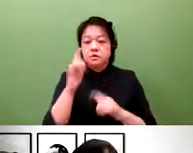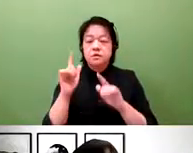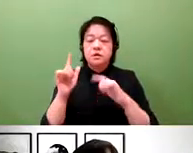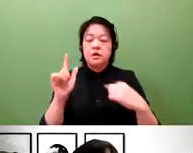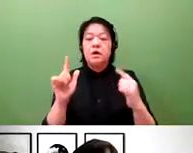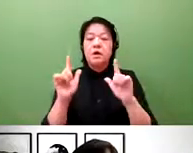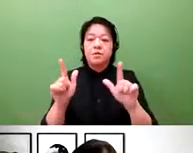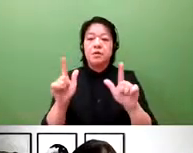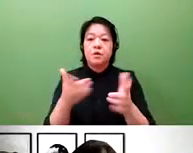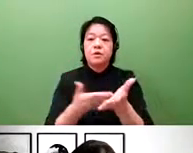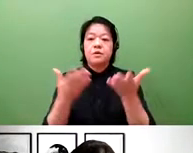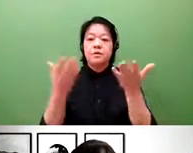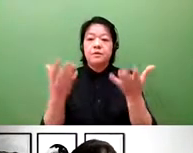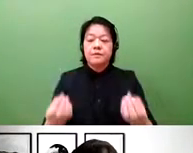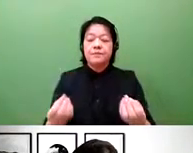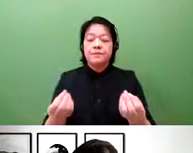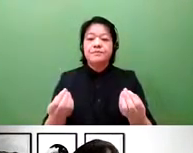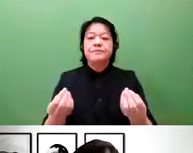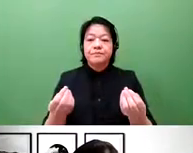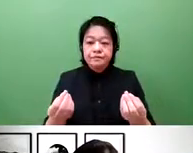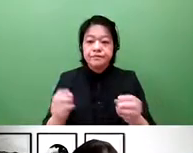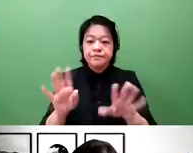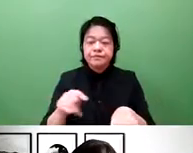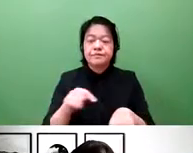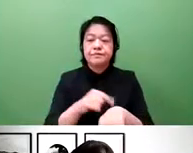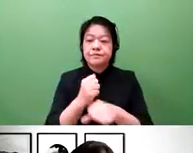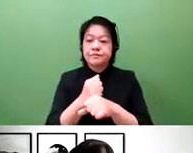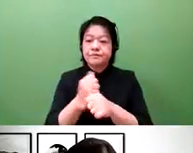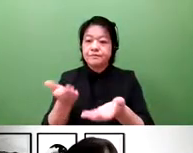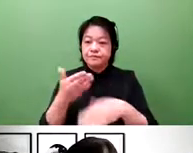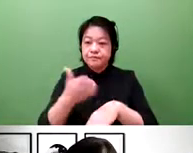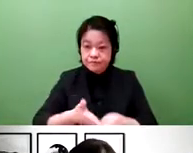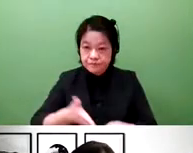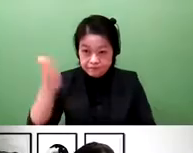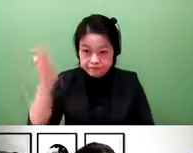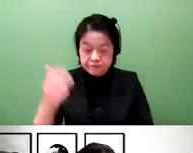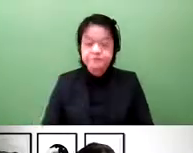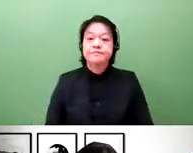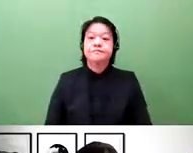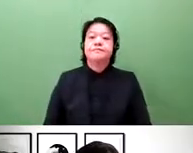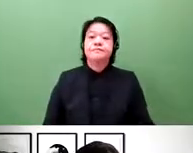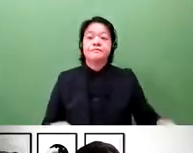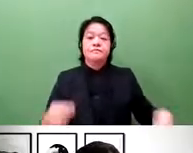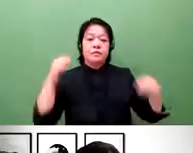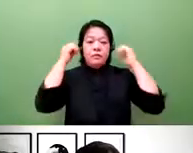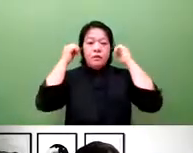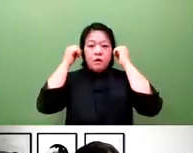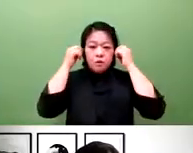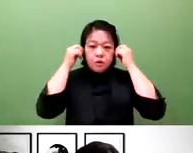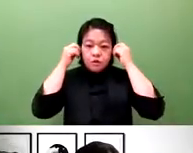With this, I would like to conclude my presentation. I'd like to thank the organizers for the very valuable opportunity that has been given to me.